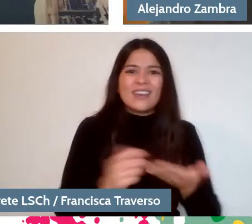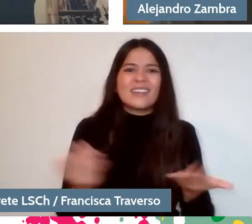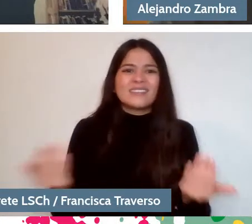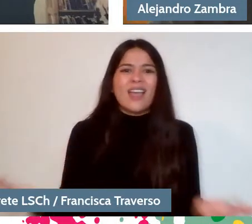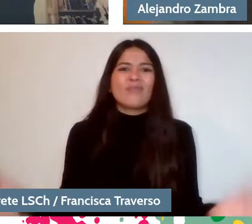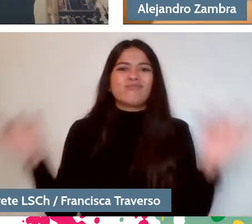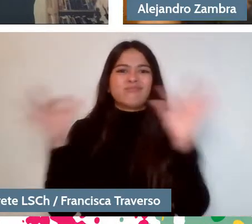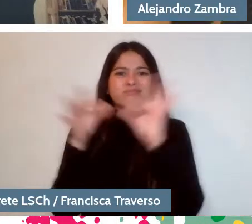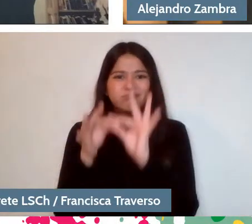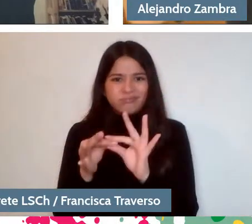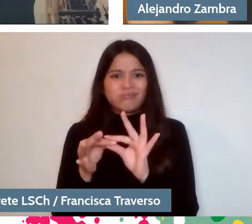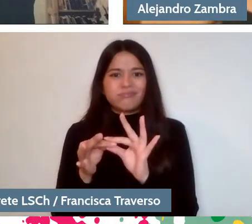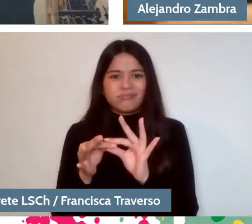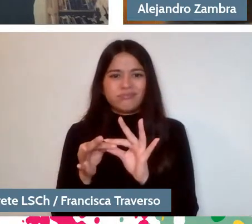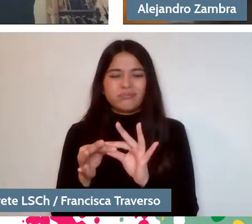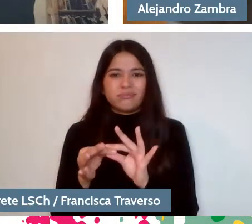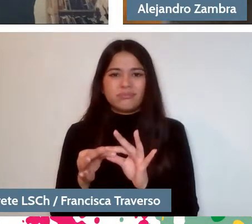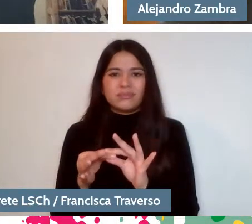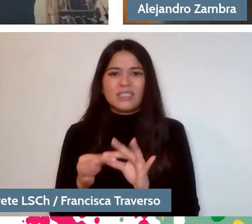and that can happen from the earliest years.